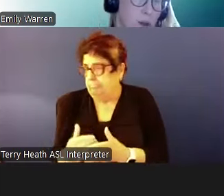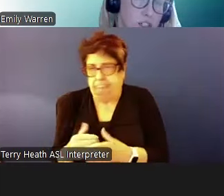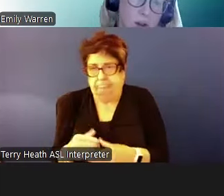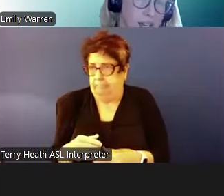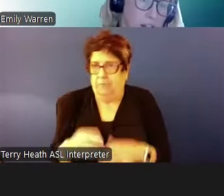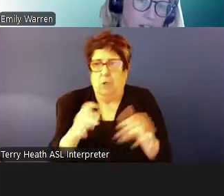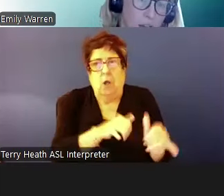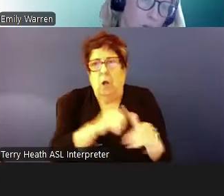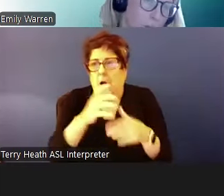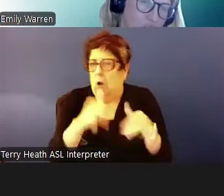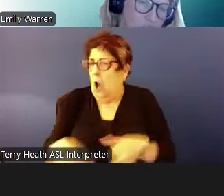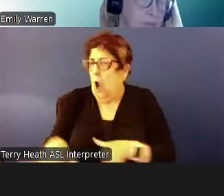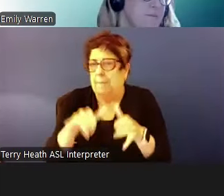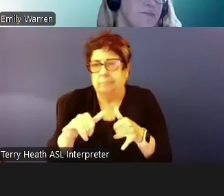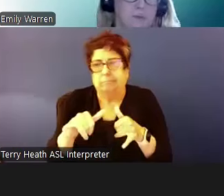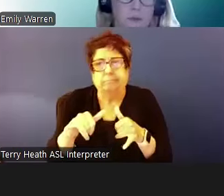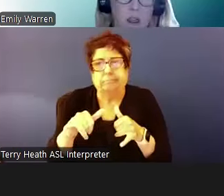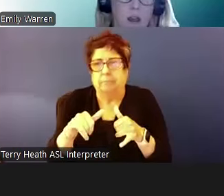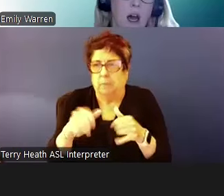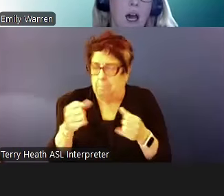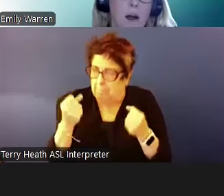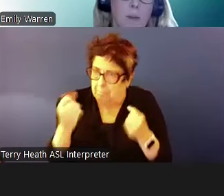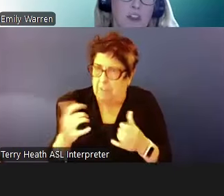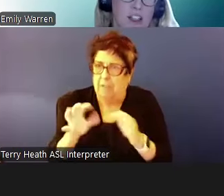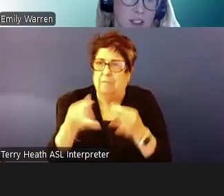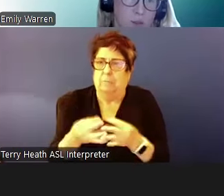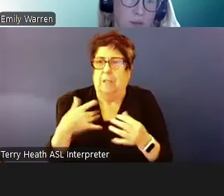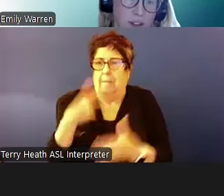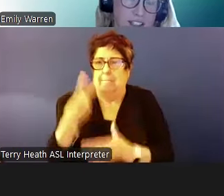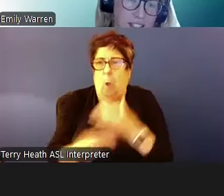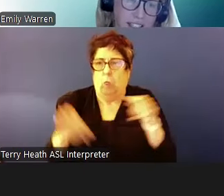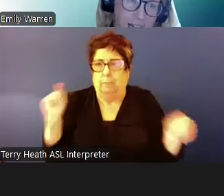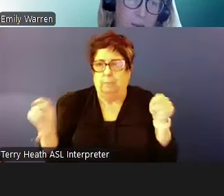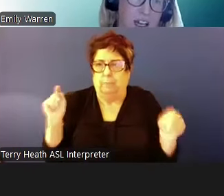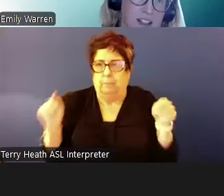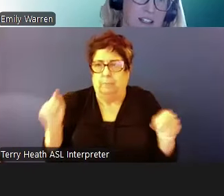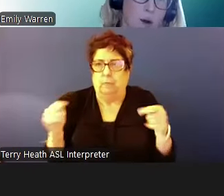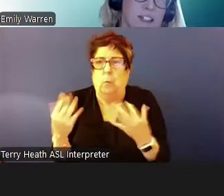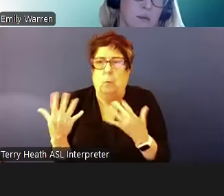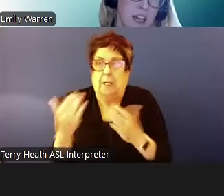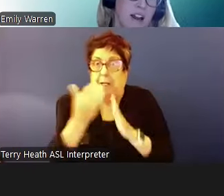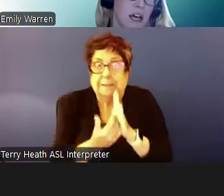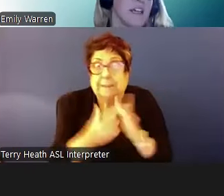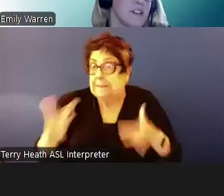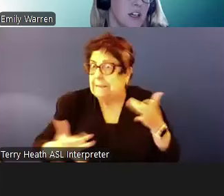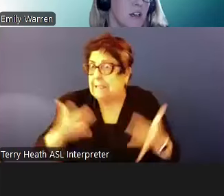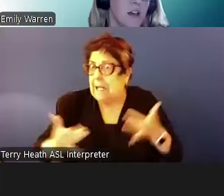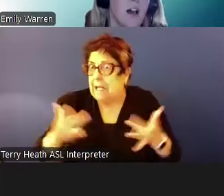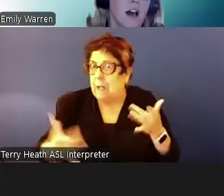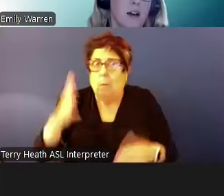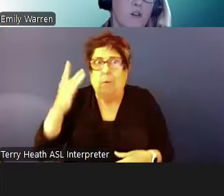multiple waiting lists at one PHA. But this is exciting because it will make it easier